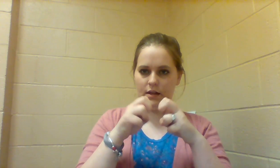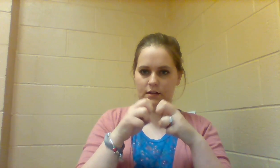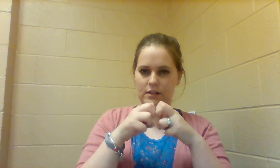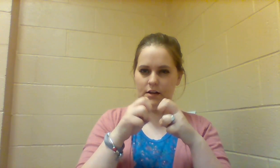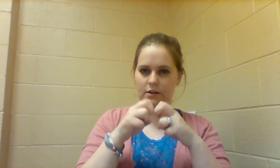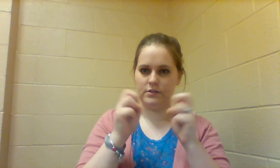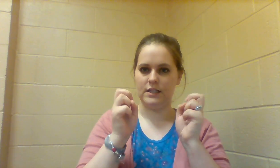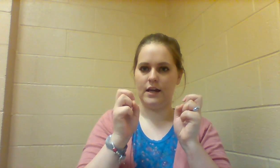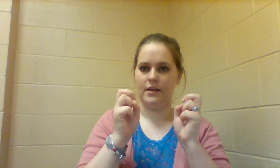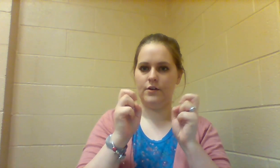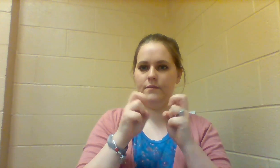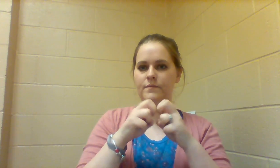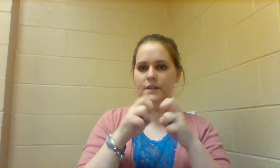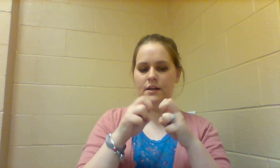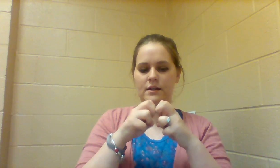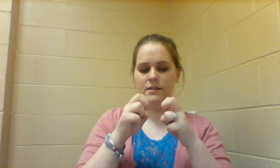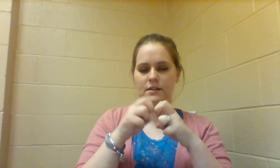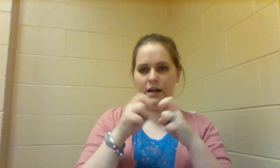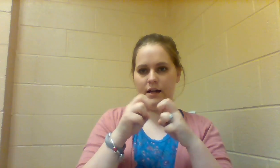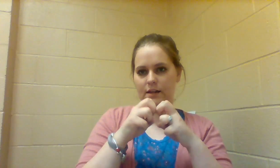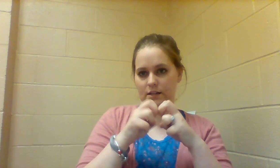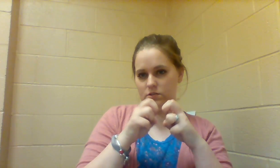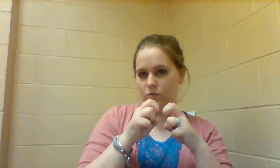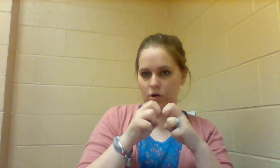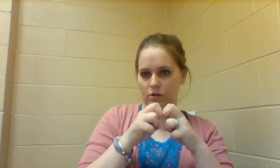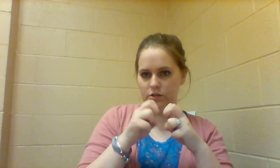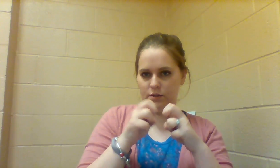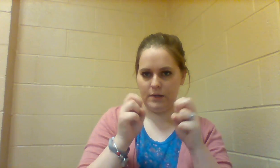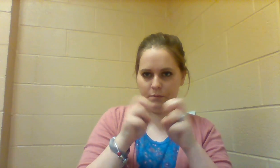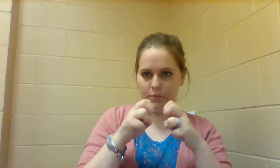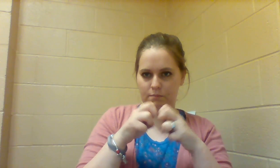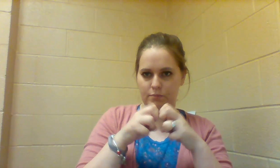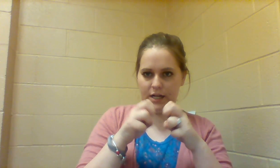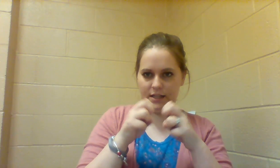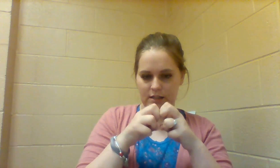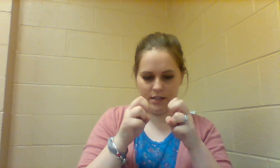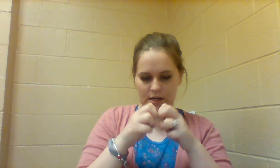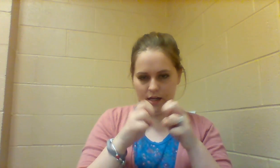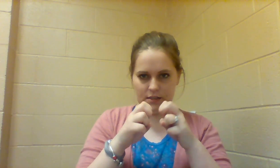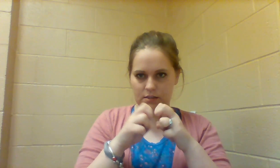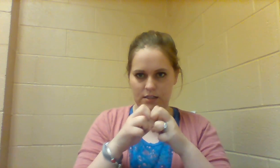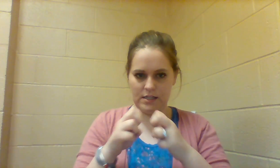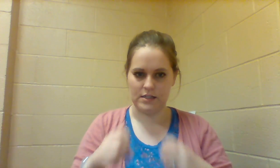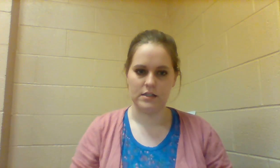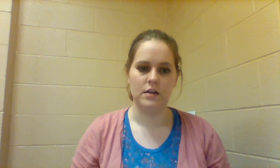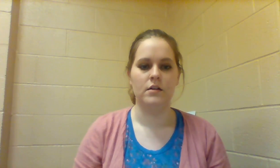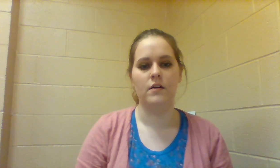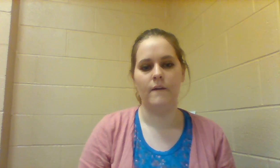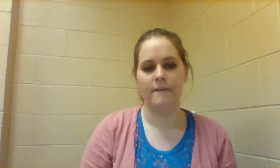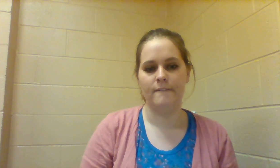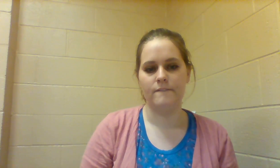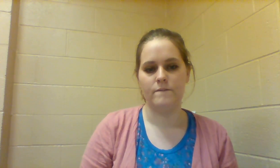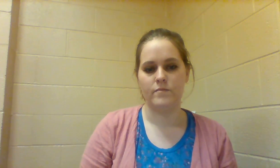knock the knuckles together like a SQUIRREL or a CHIPMUNK breaking nuts to eat